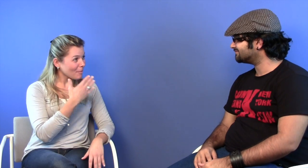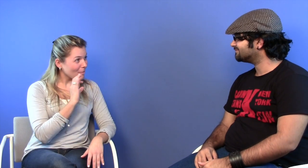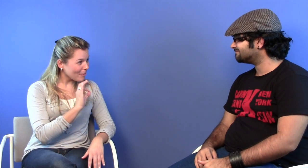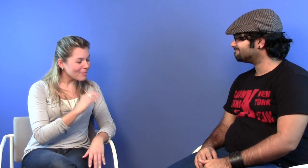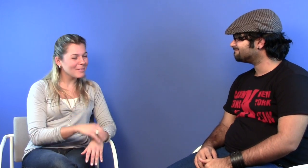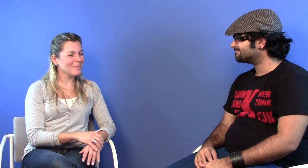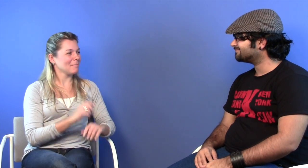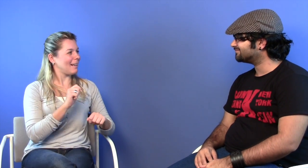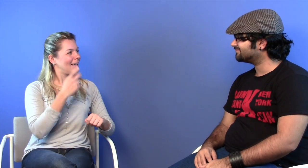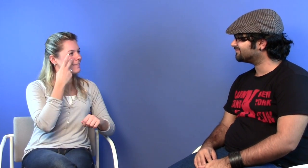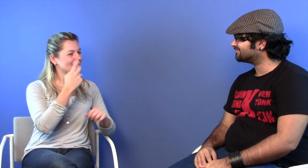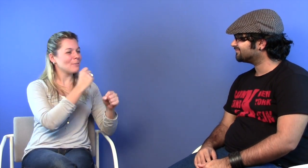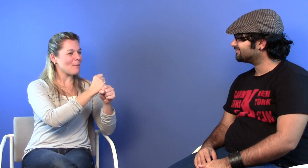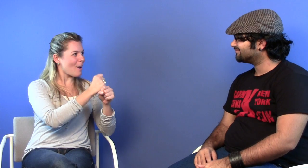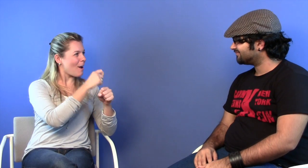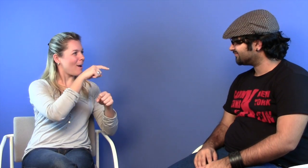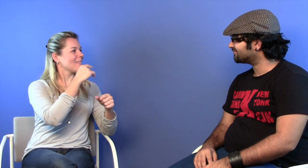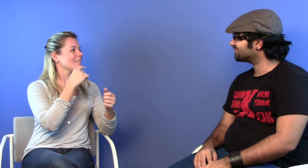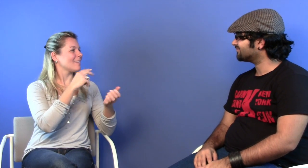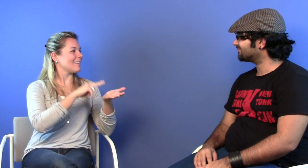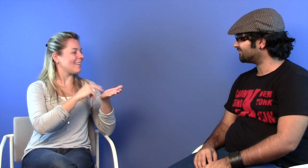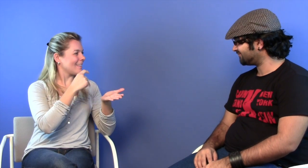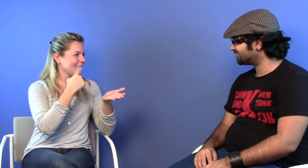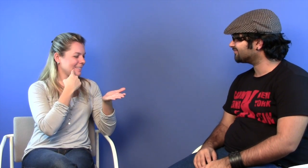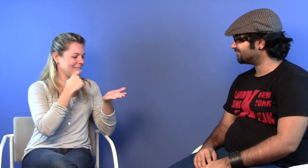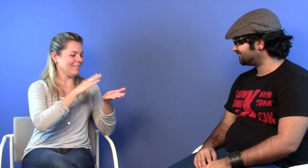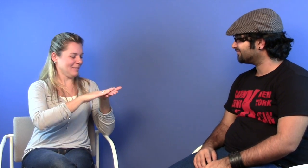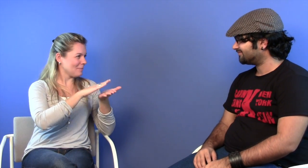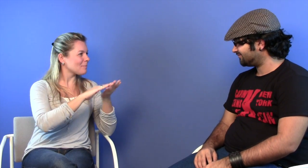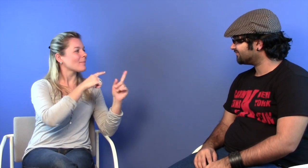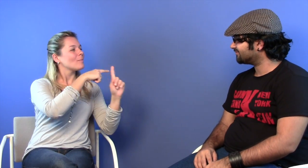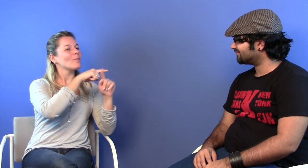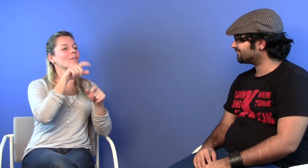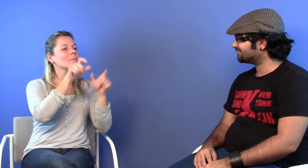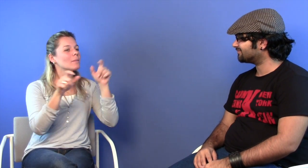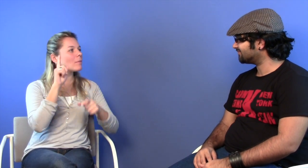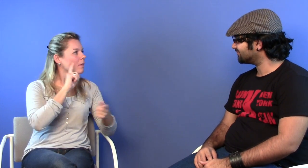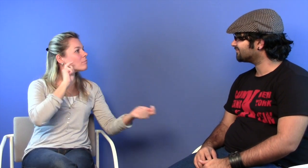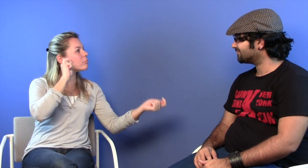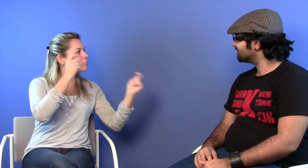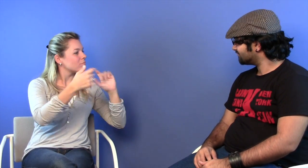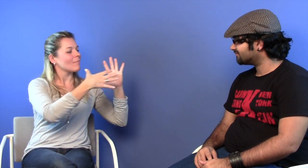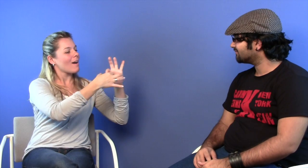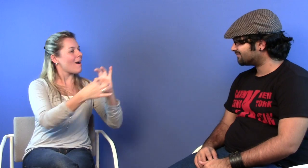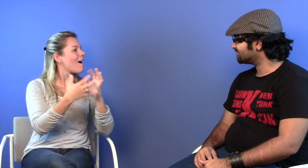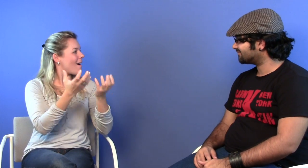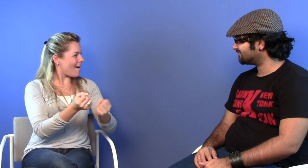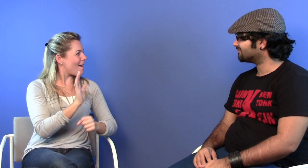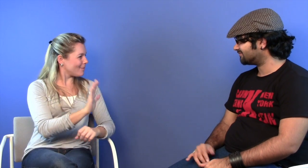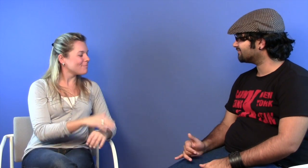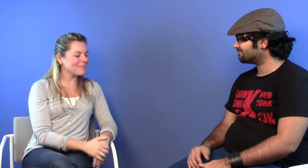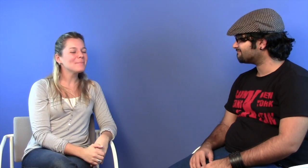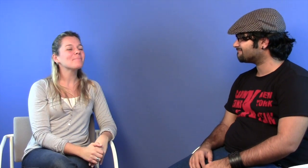That's good. We can see the improvement of the Deaf community is with thanks to NIHH.